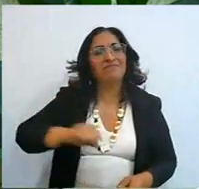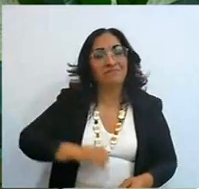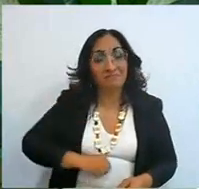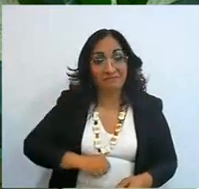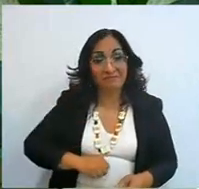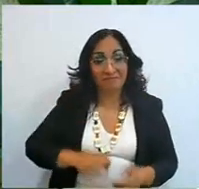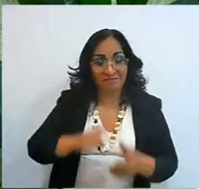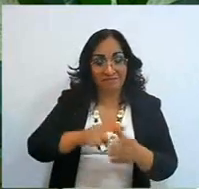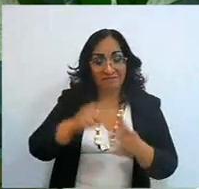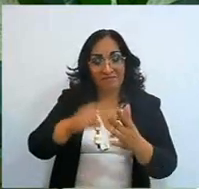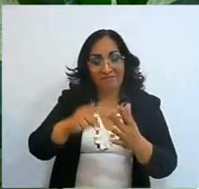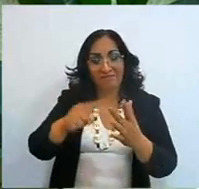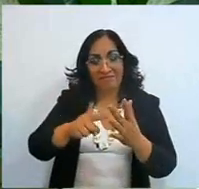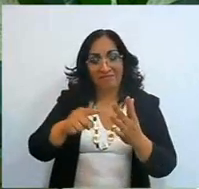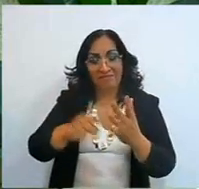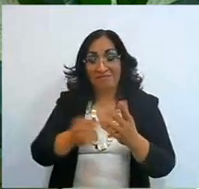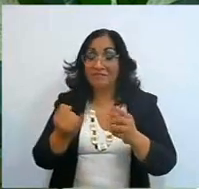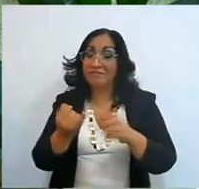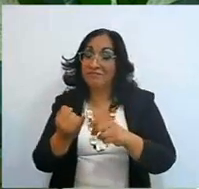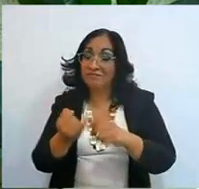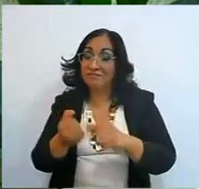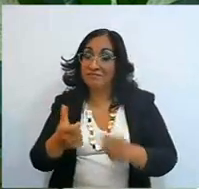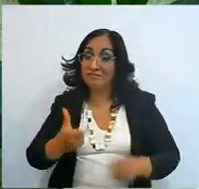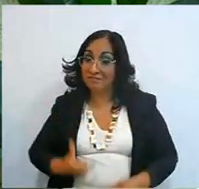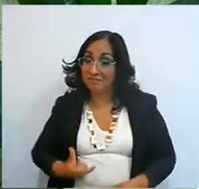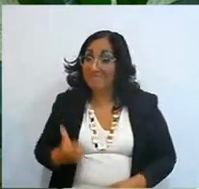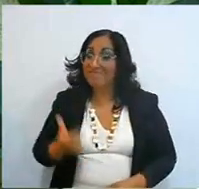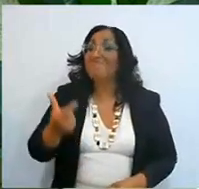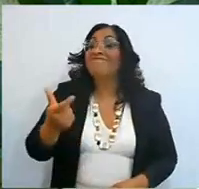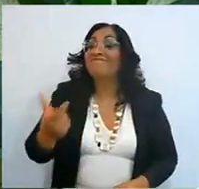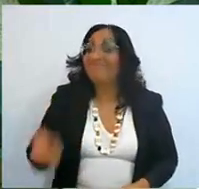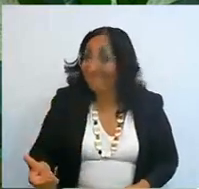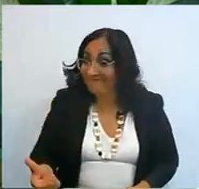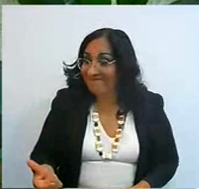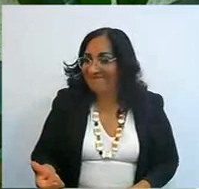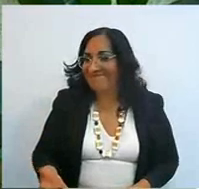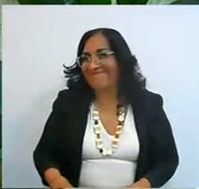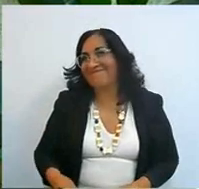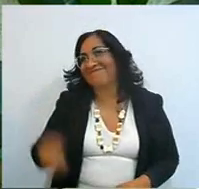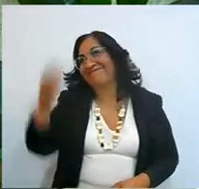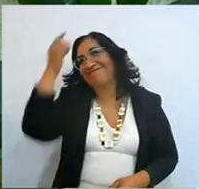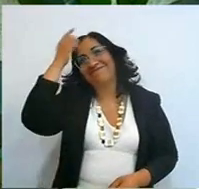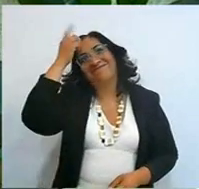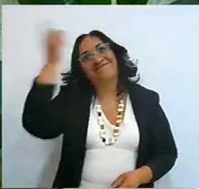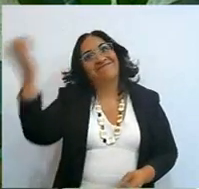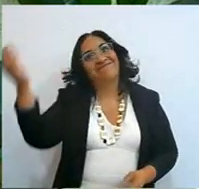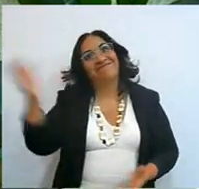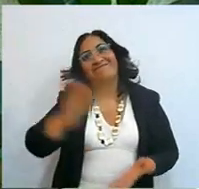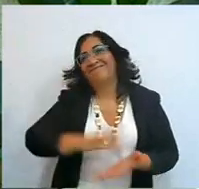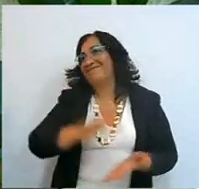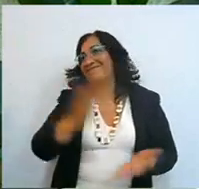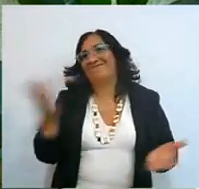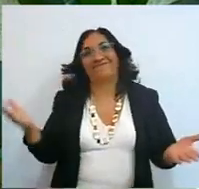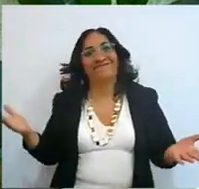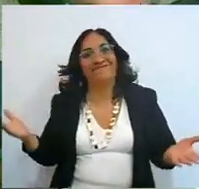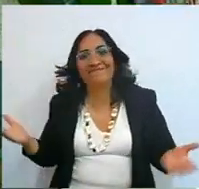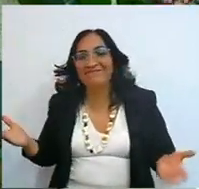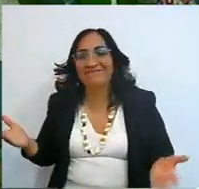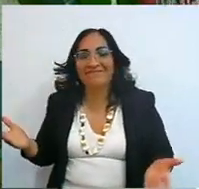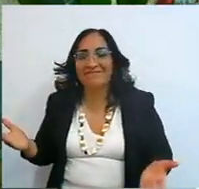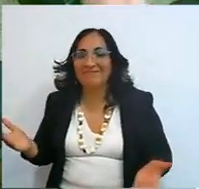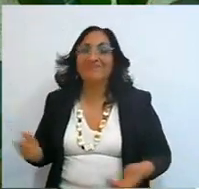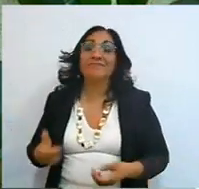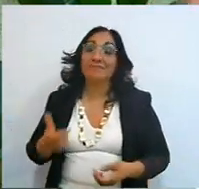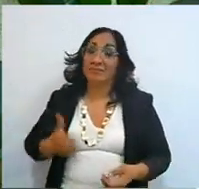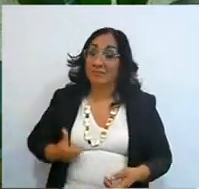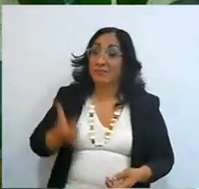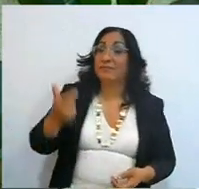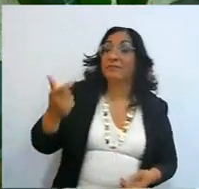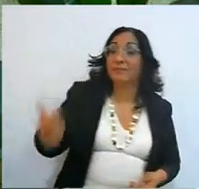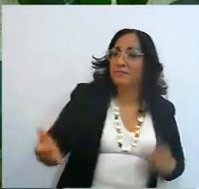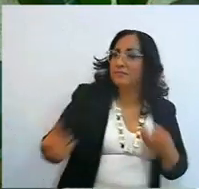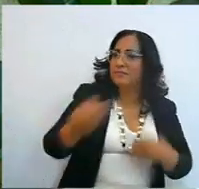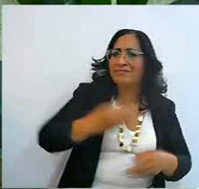sixth, prosper you, oh Lord I could not have the sixth, without having the rest, no, prosper me just like that because yes,